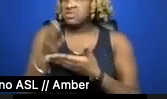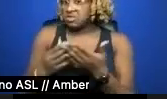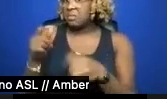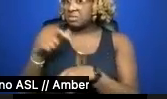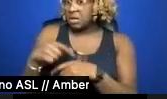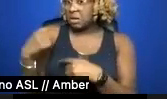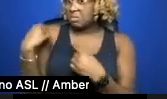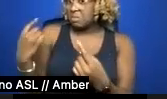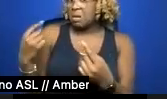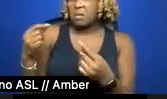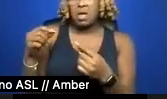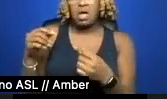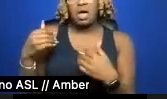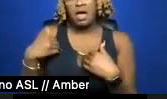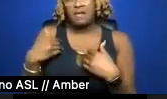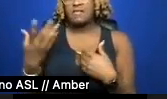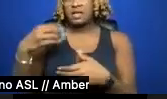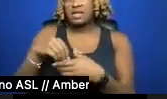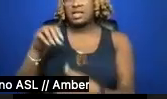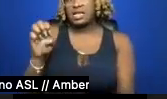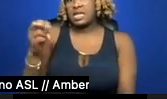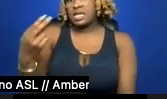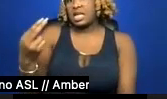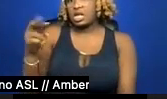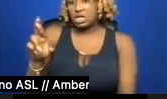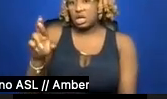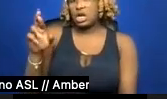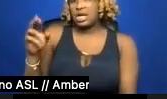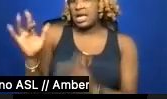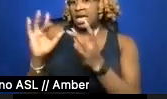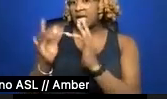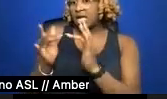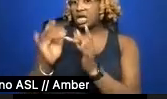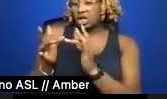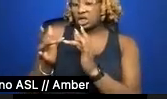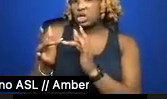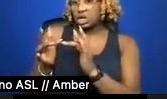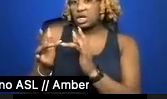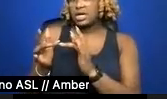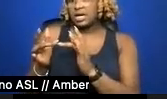in the EHR or the electronic health record as a transgender man, which is maybe kind of like,